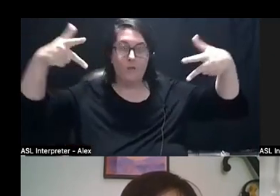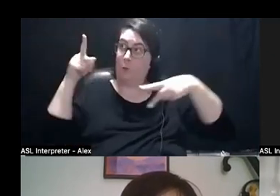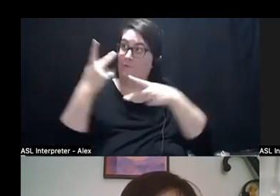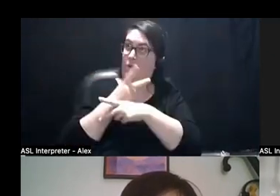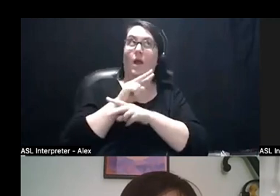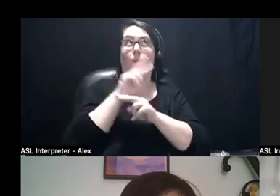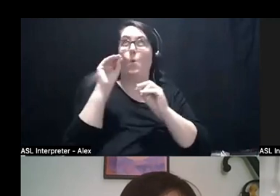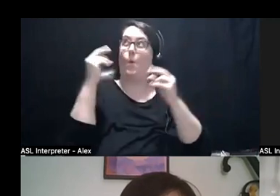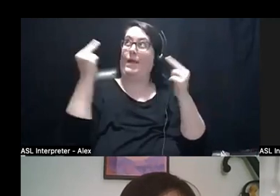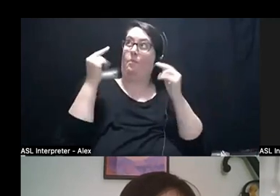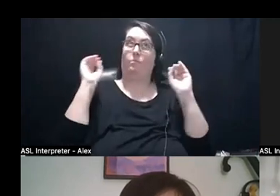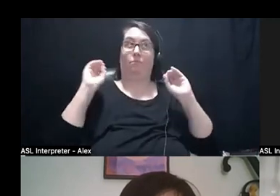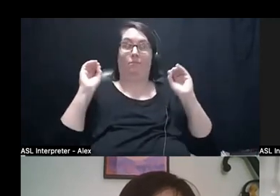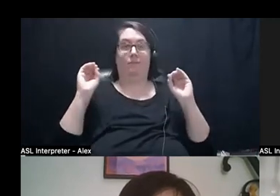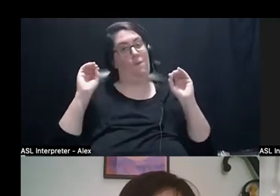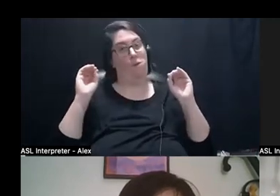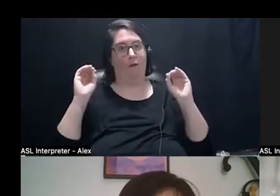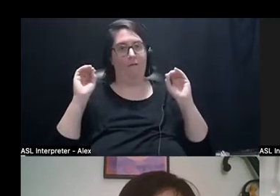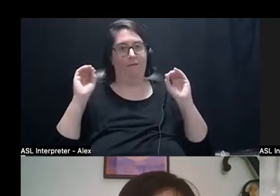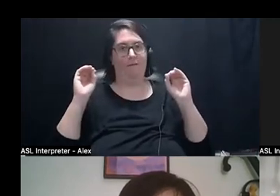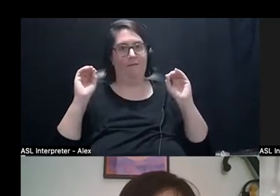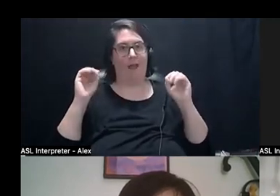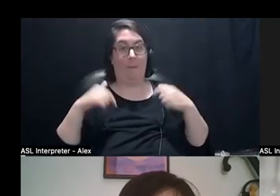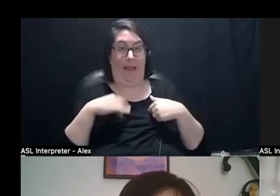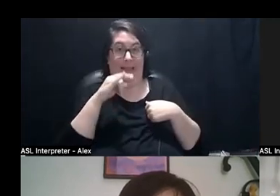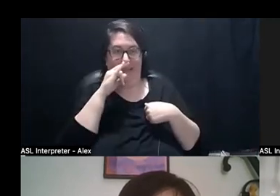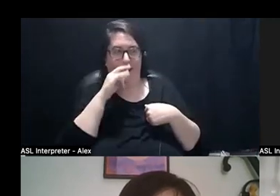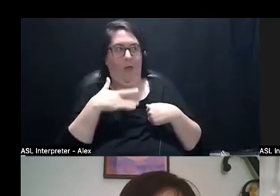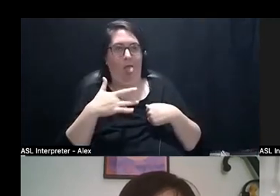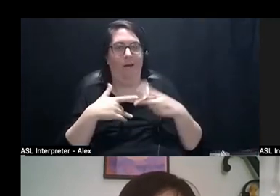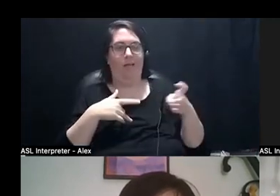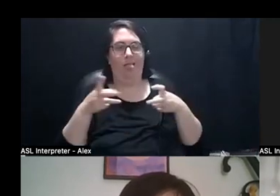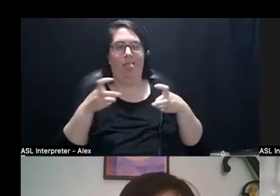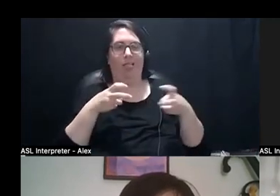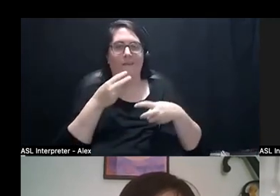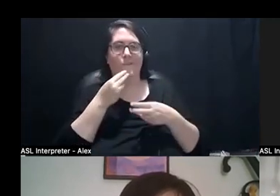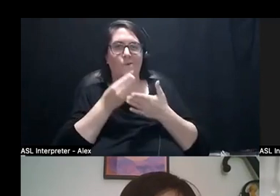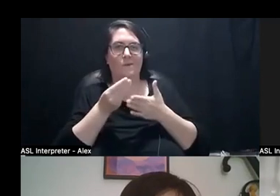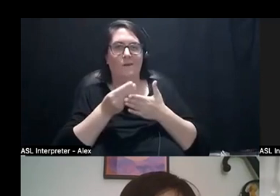*laugh* There's no surveillance. And like as a kid who used to like steal shit from the grocery store for like poor